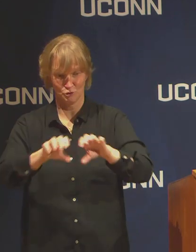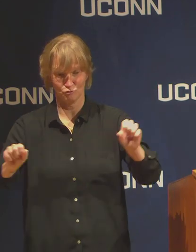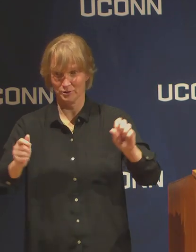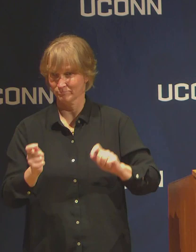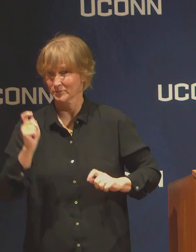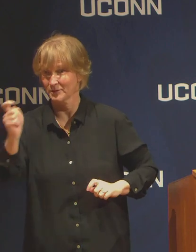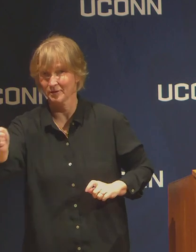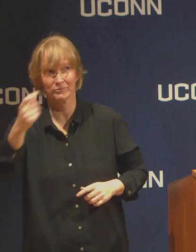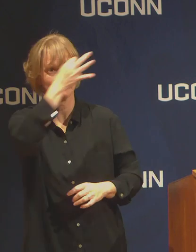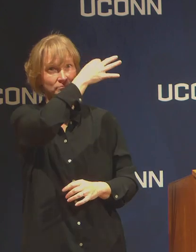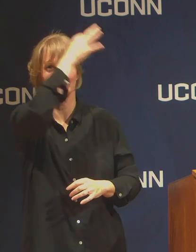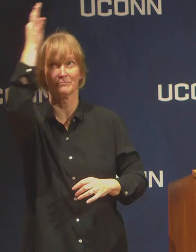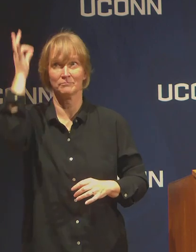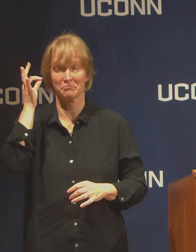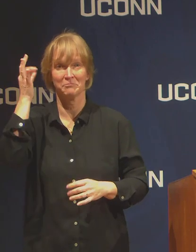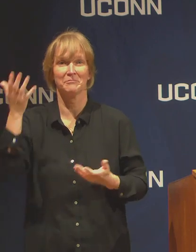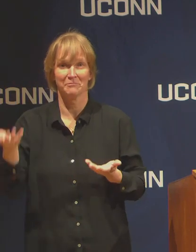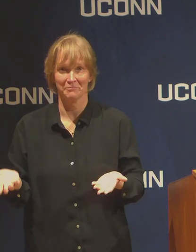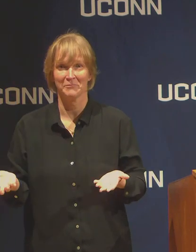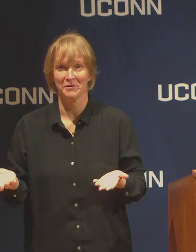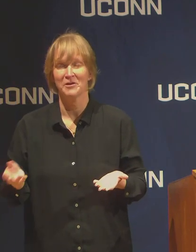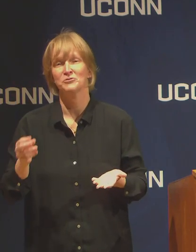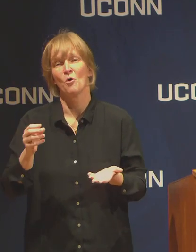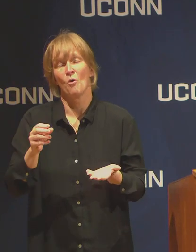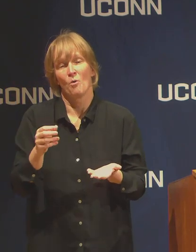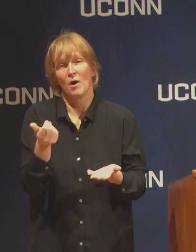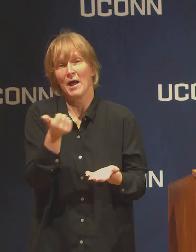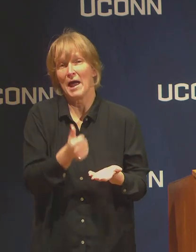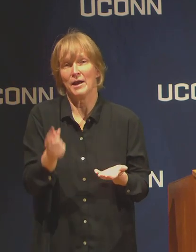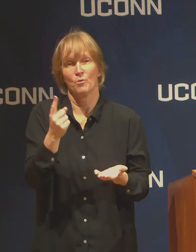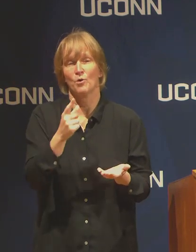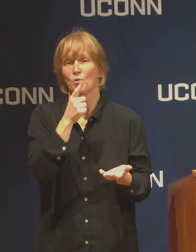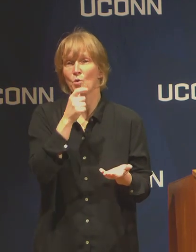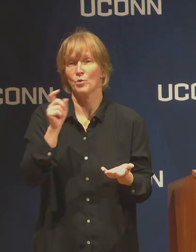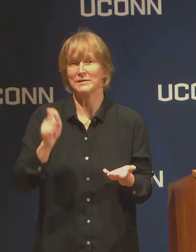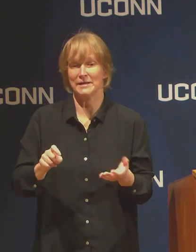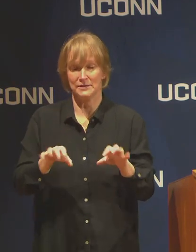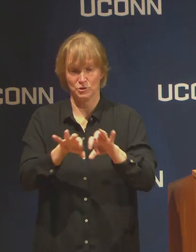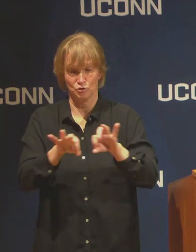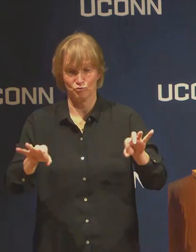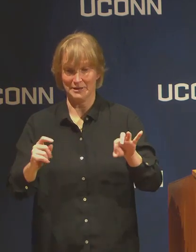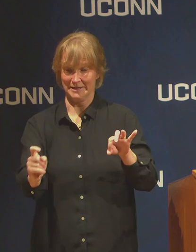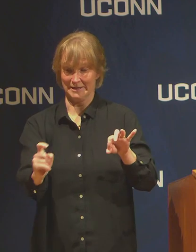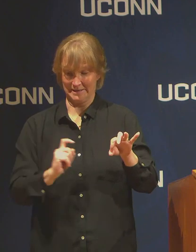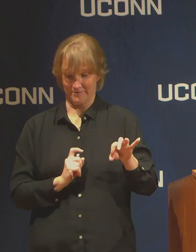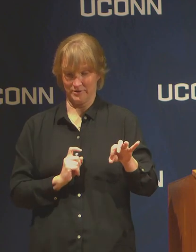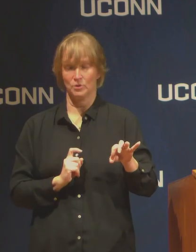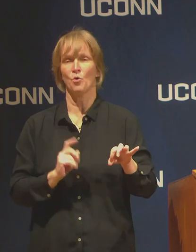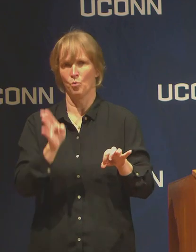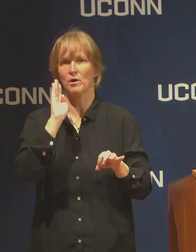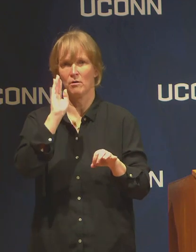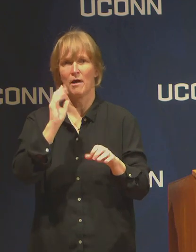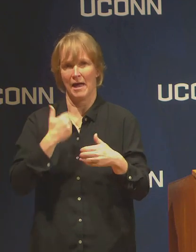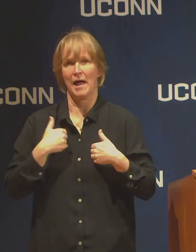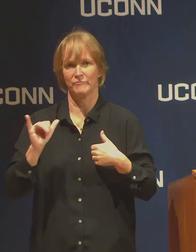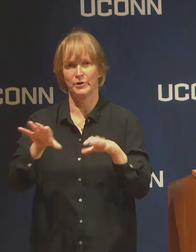and we'll handle in normal course; therefore anyone who needs the degree granted will have that degree granted.